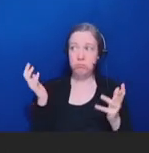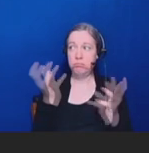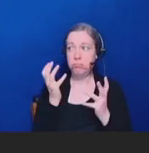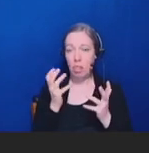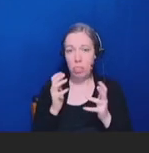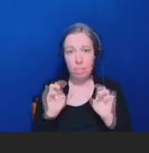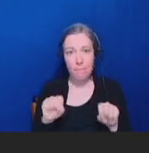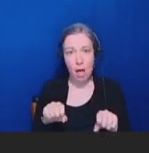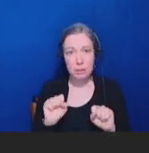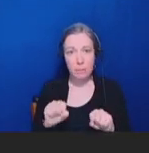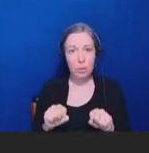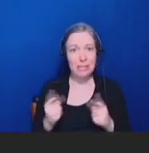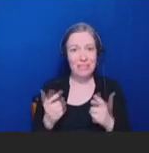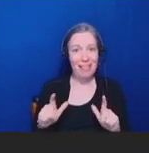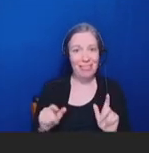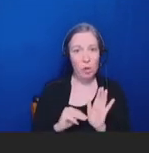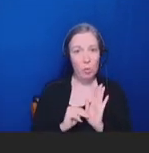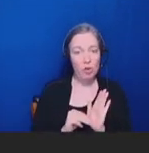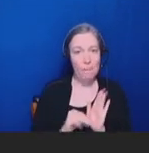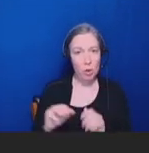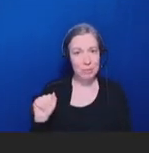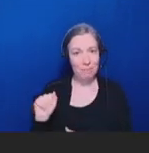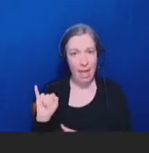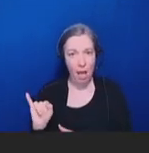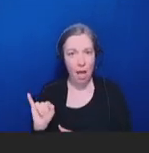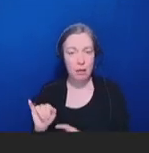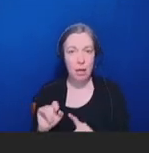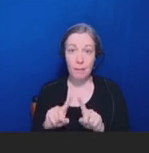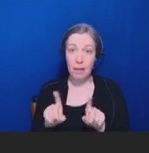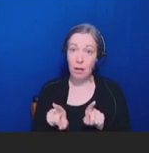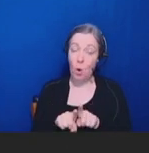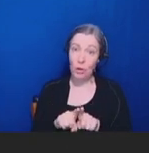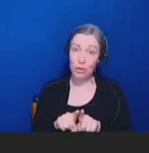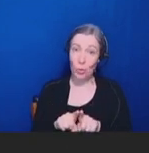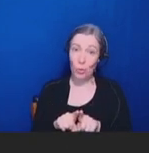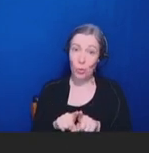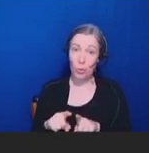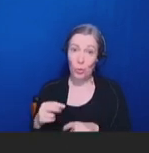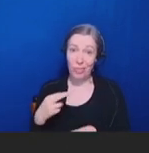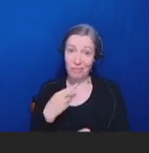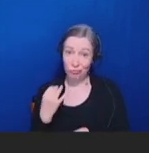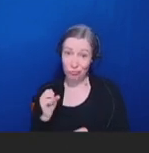large language models, but also the extreme risks that can exist through hallucinations